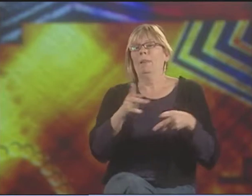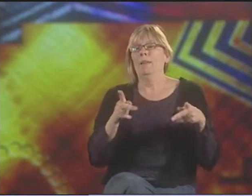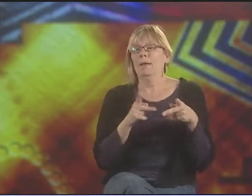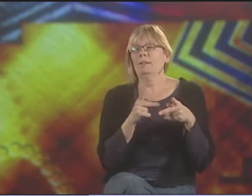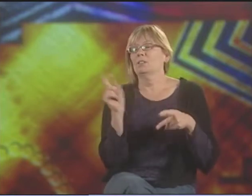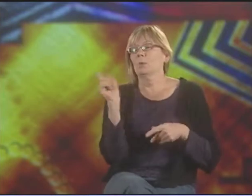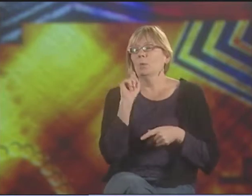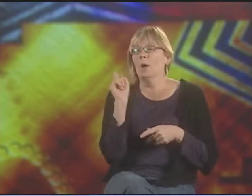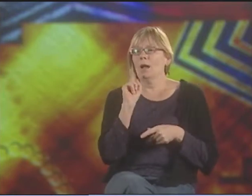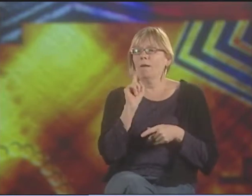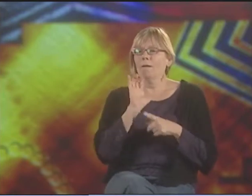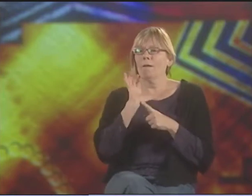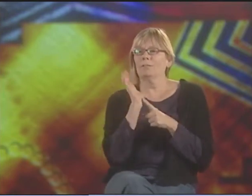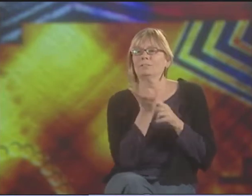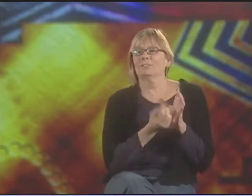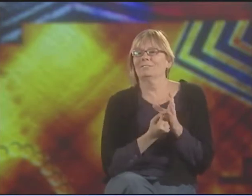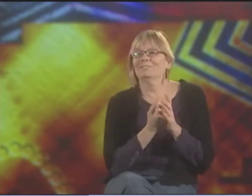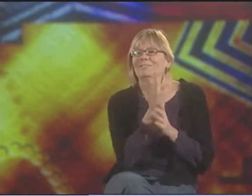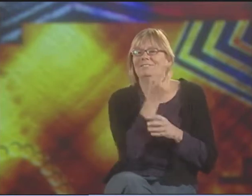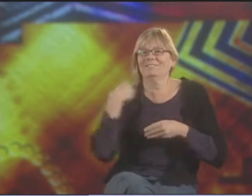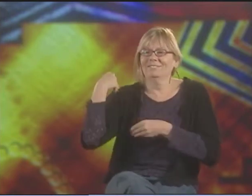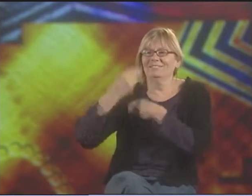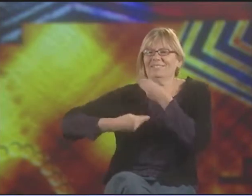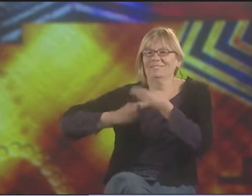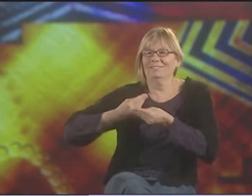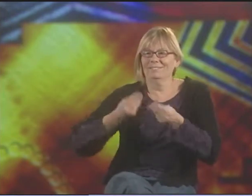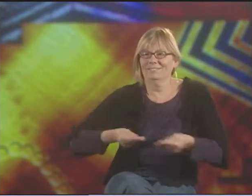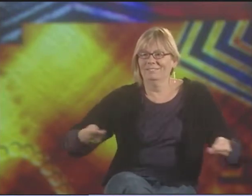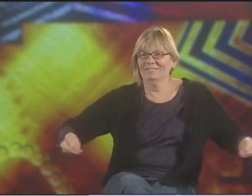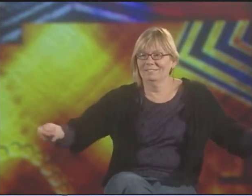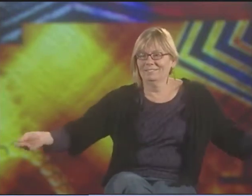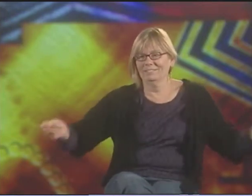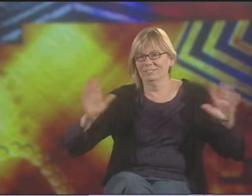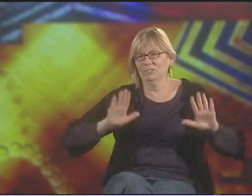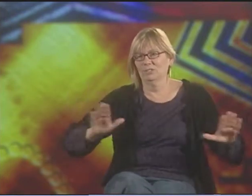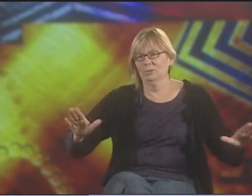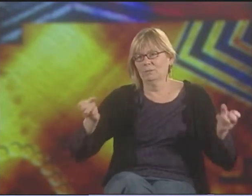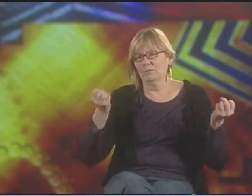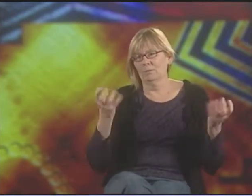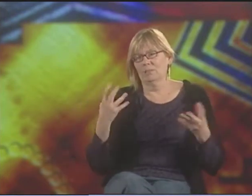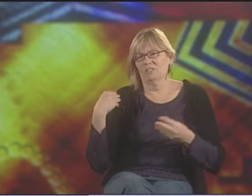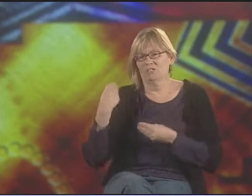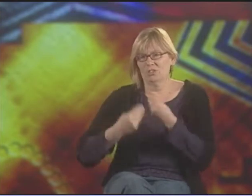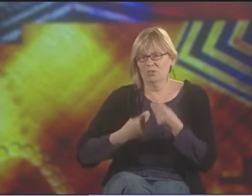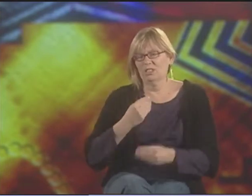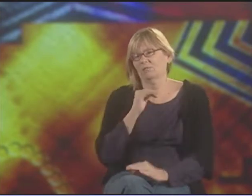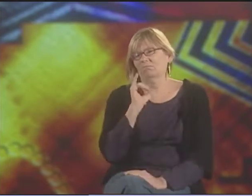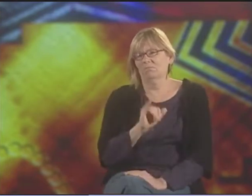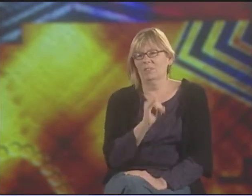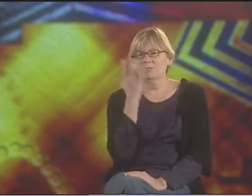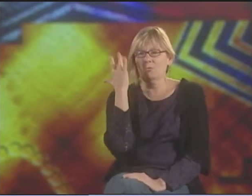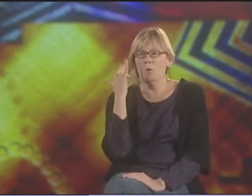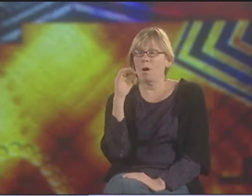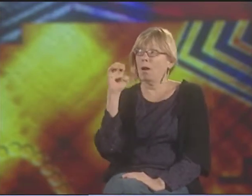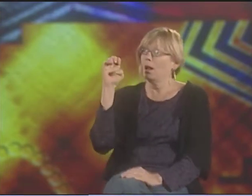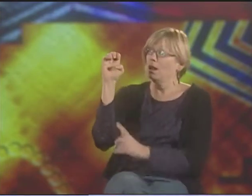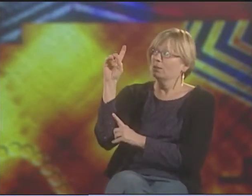ARE THE PLACE WHERE CULTURE CAN FLOURISH AND BE PASSED DOWN HORIZONTALLY THROUGH MANY GENERATIONS.